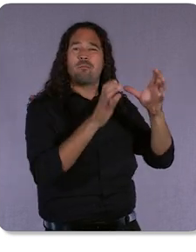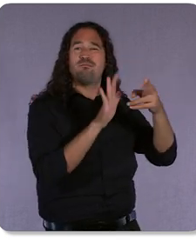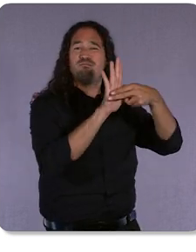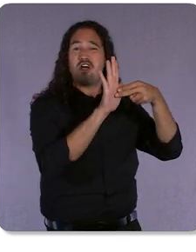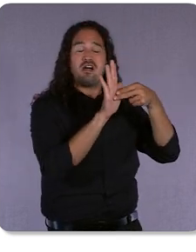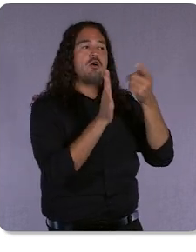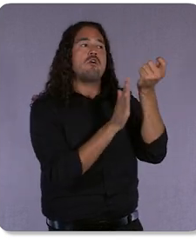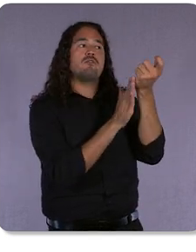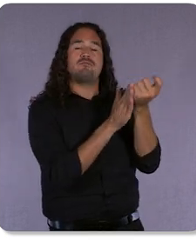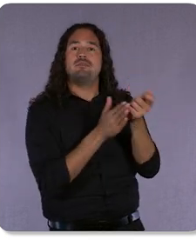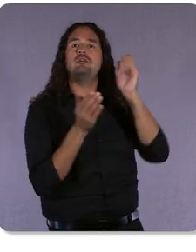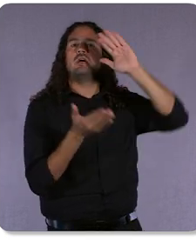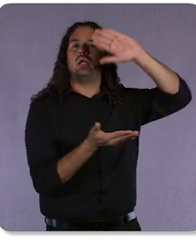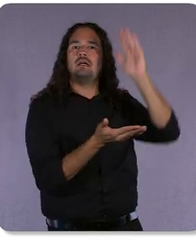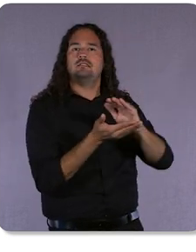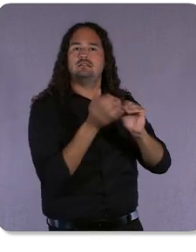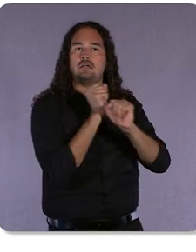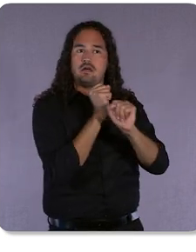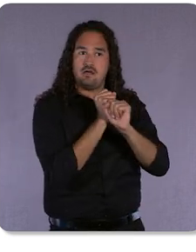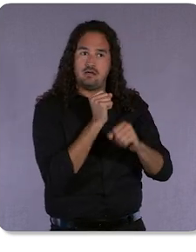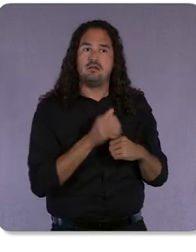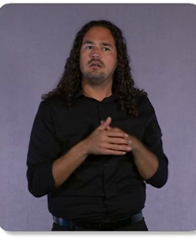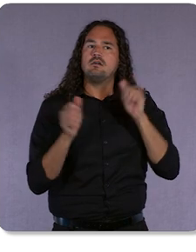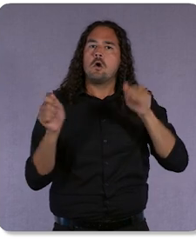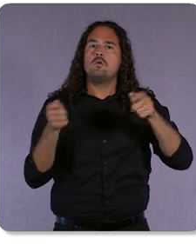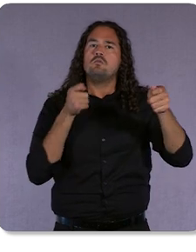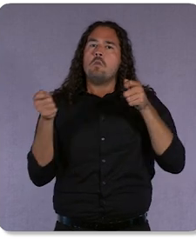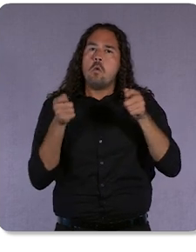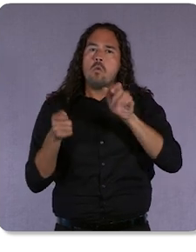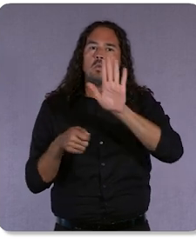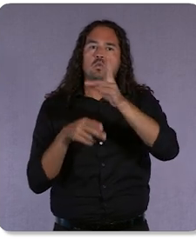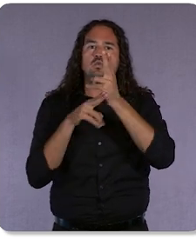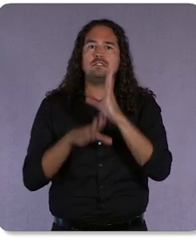It's a straightforward mission control for someone's experience with ads on Google.